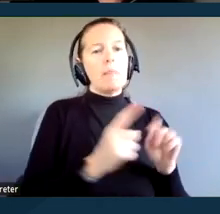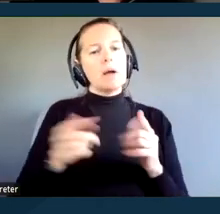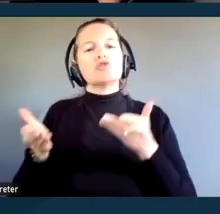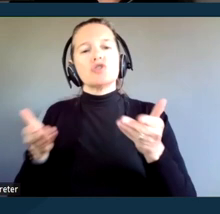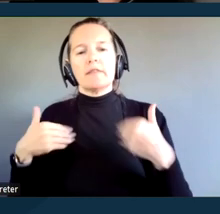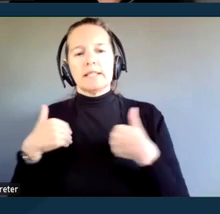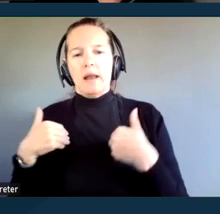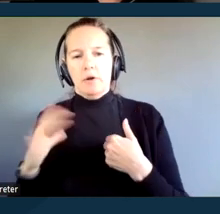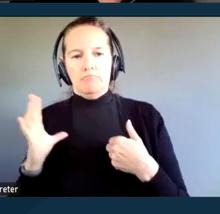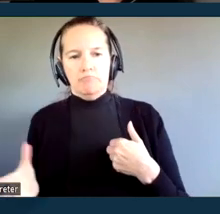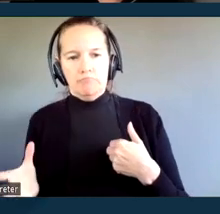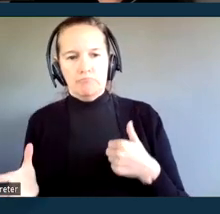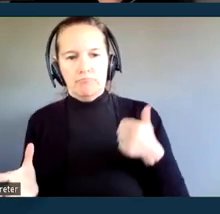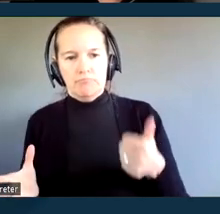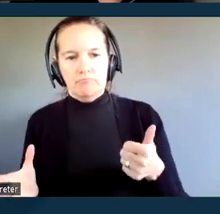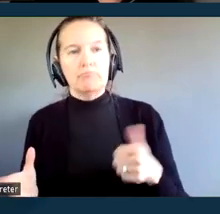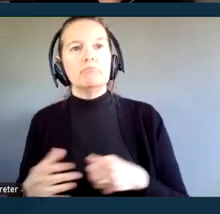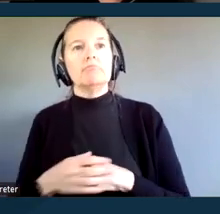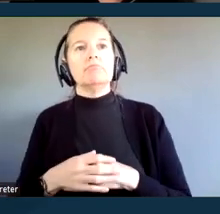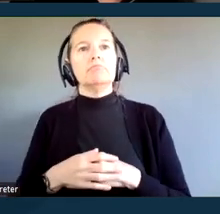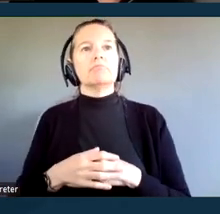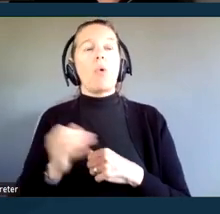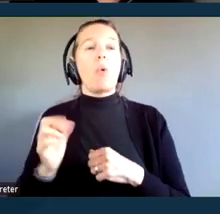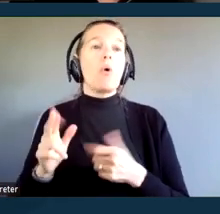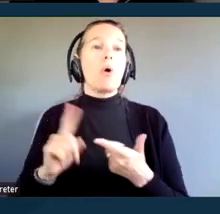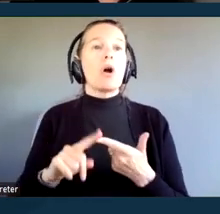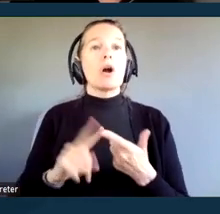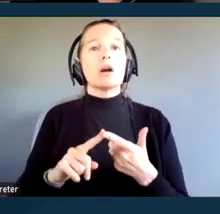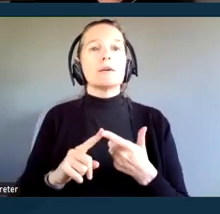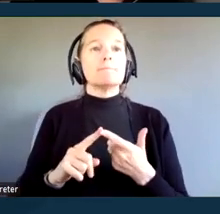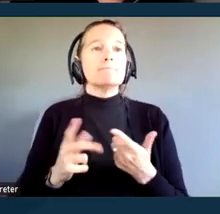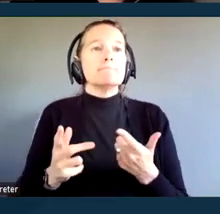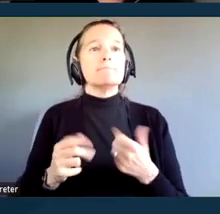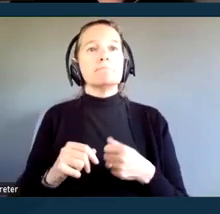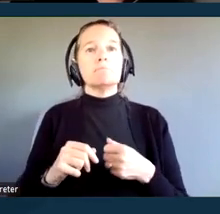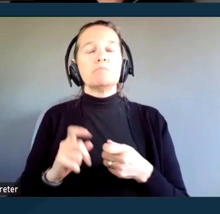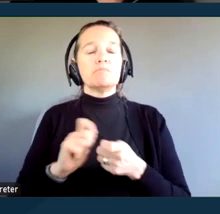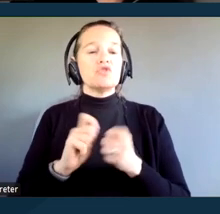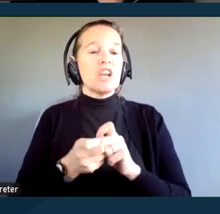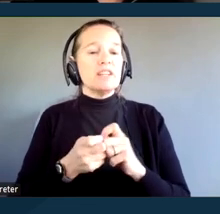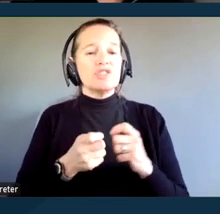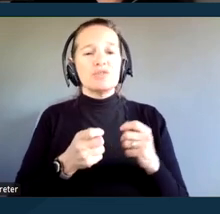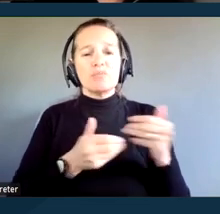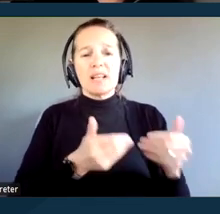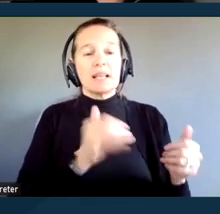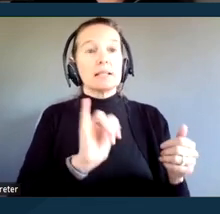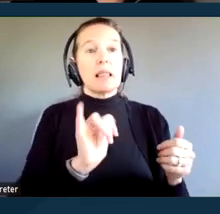It may also include changes to practices, or procedures such as reassigning a hearing